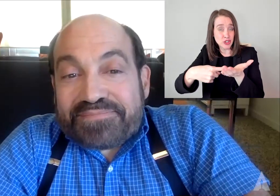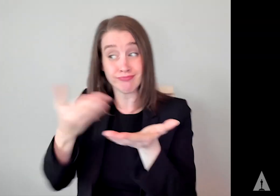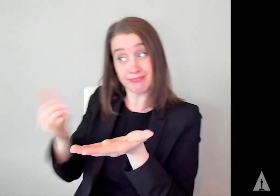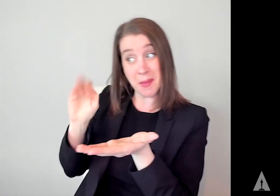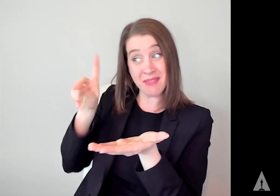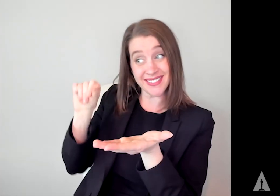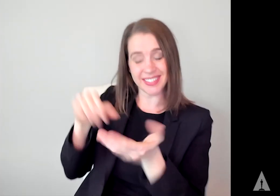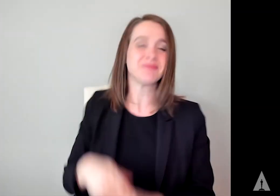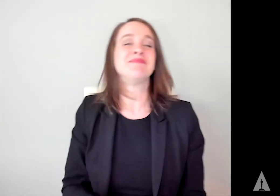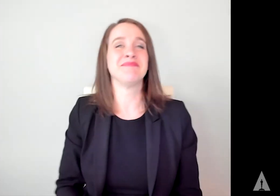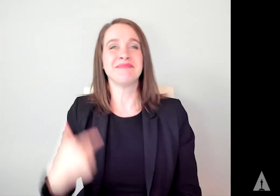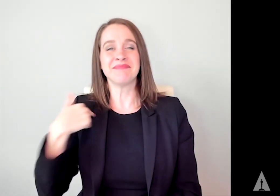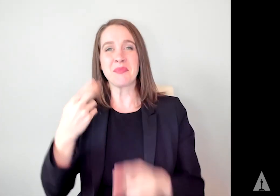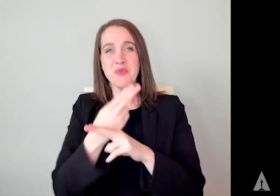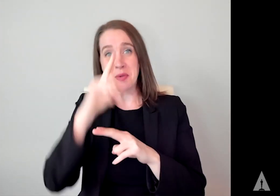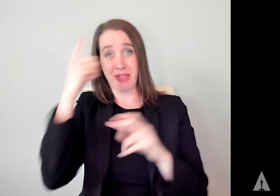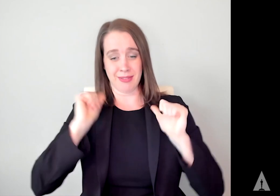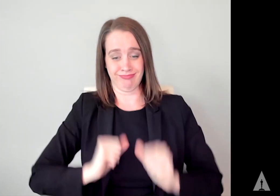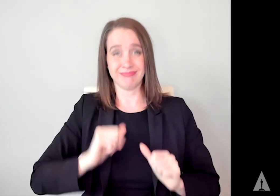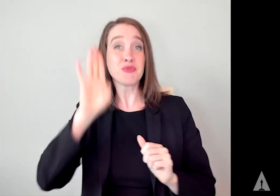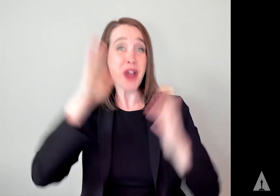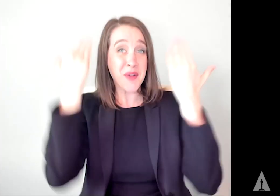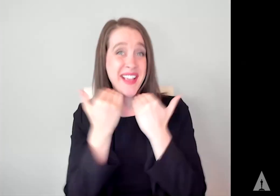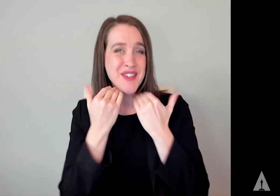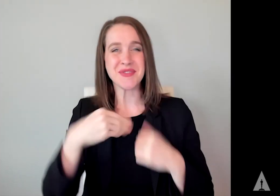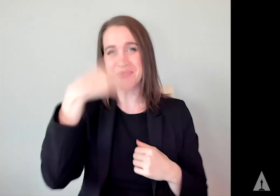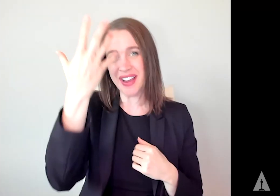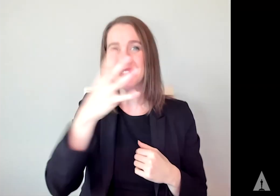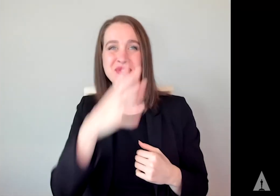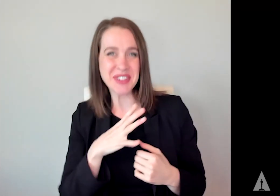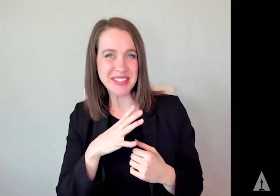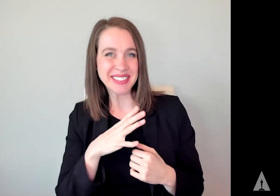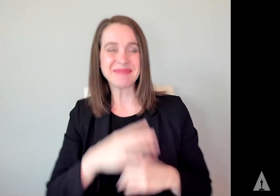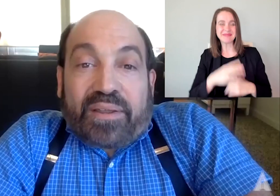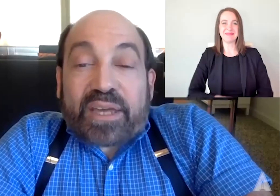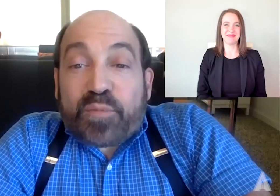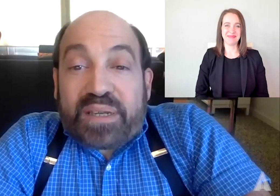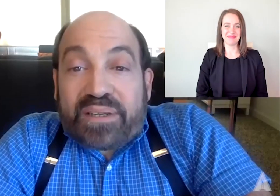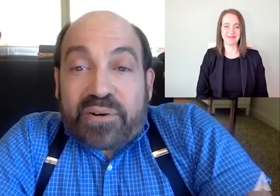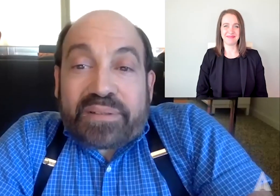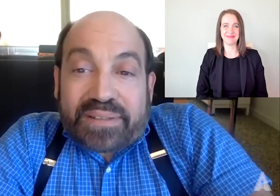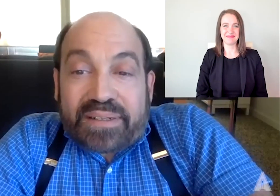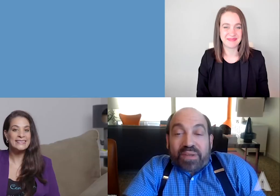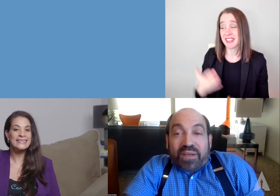I am a Caucasian female with shoulder length brown hair, blue eyes, and a black suit jacket. Thank you for being here.